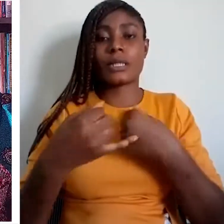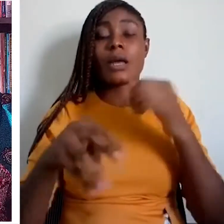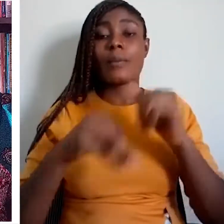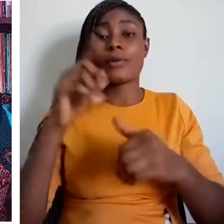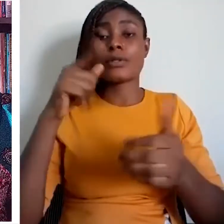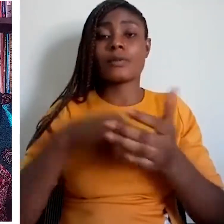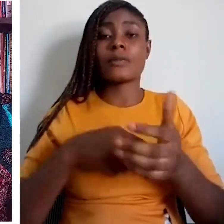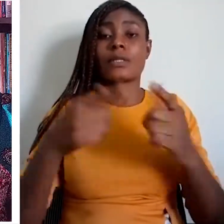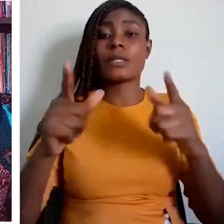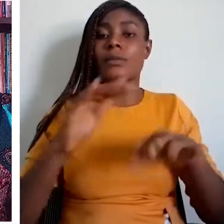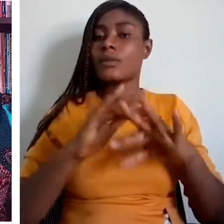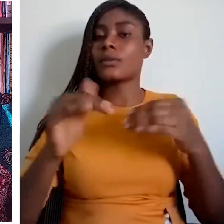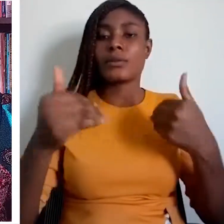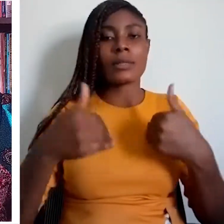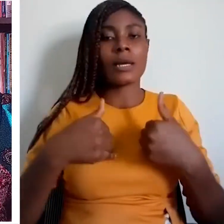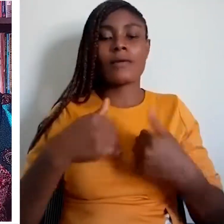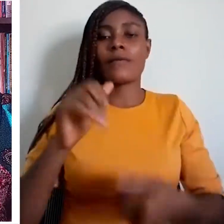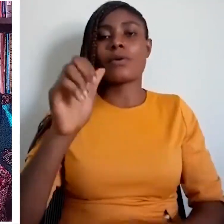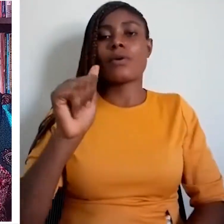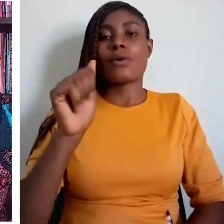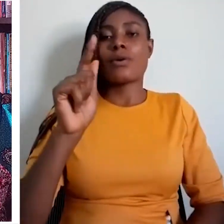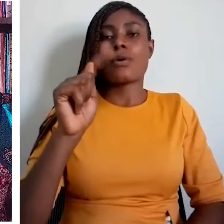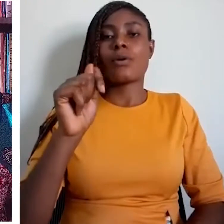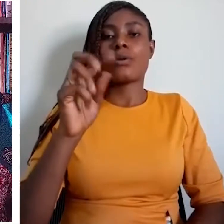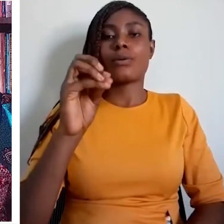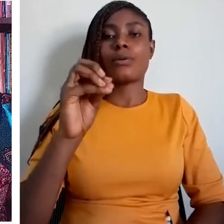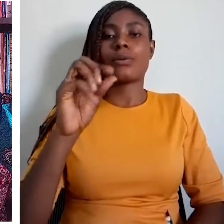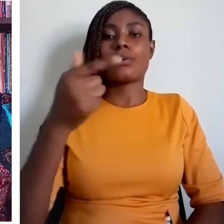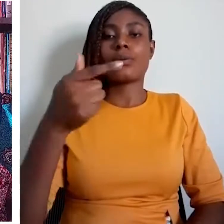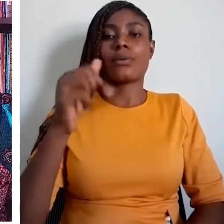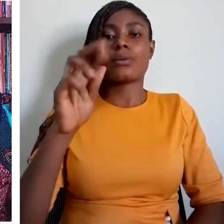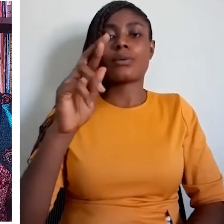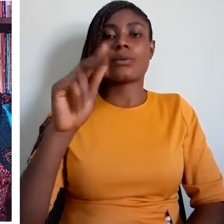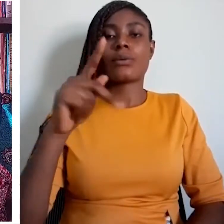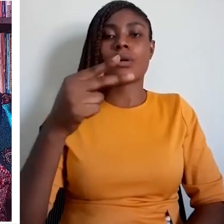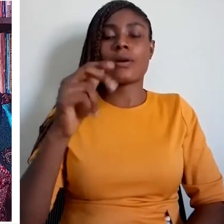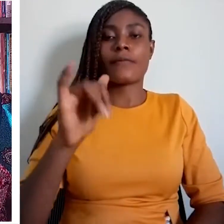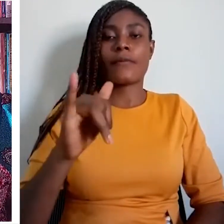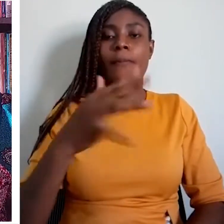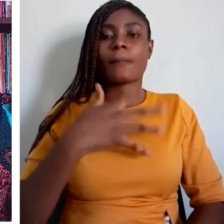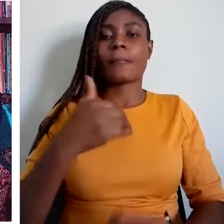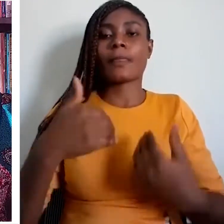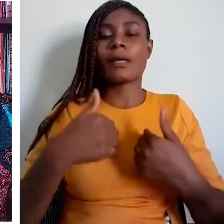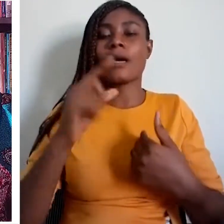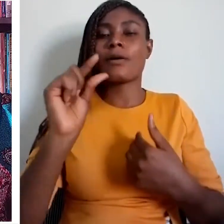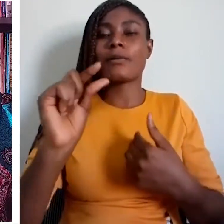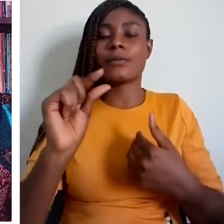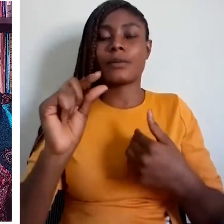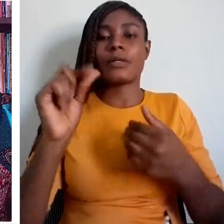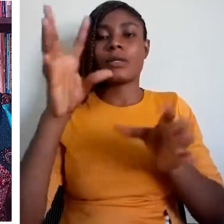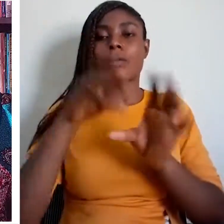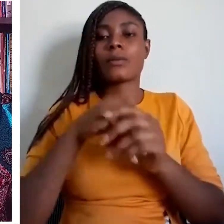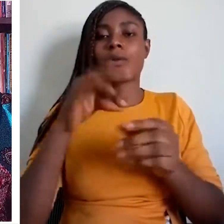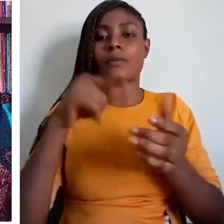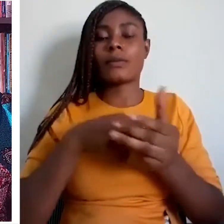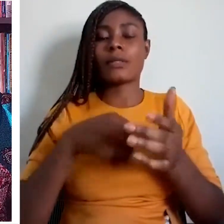discourages of the indigenous languages in fact sometimes peoples are punished for speaking the vernacular